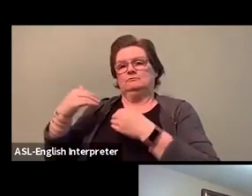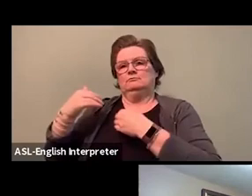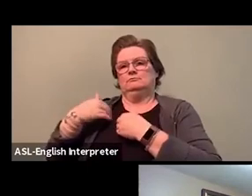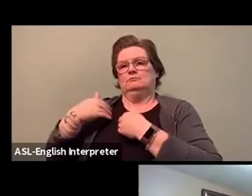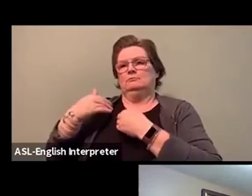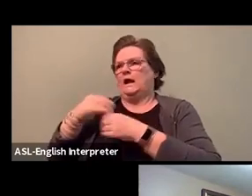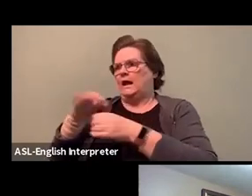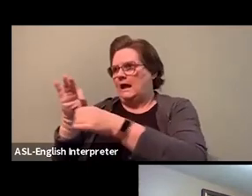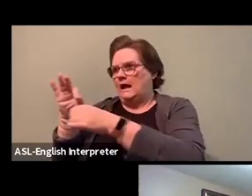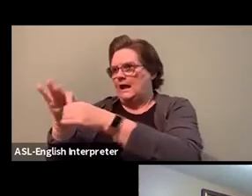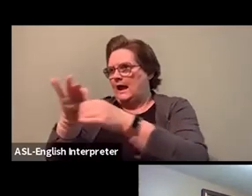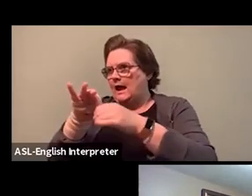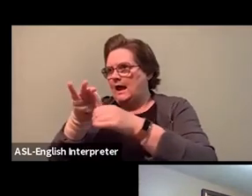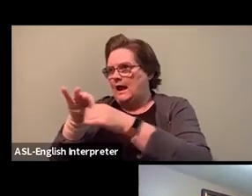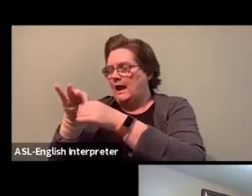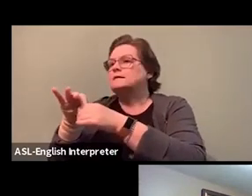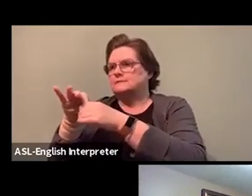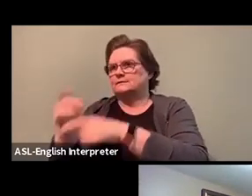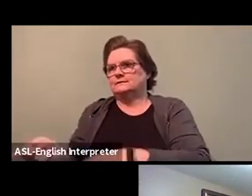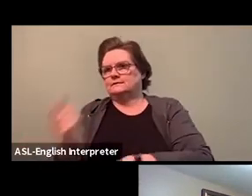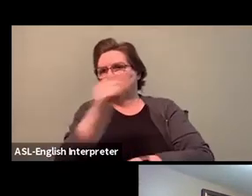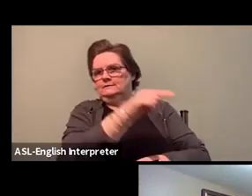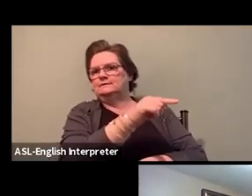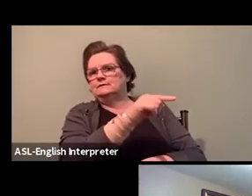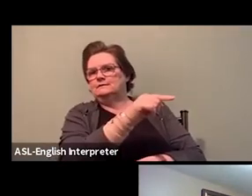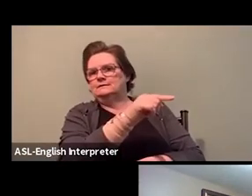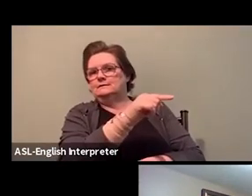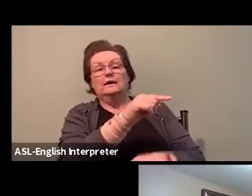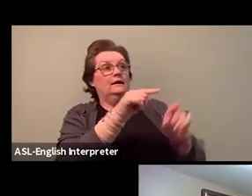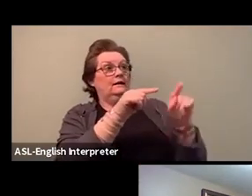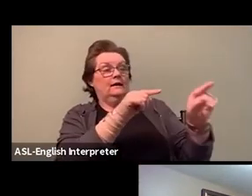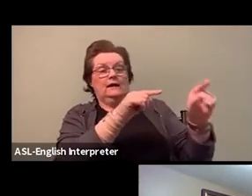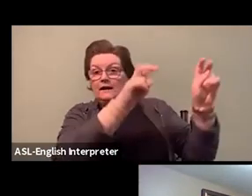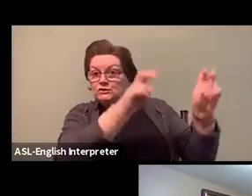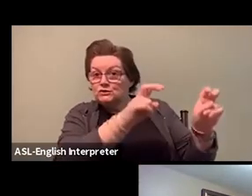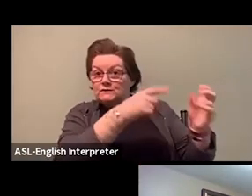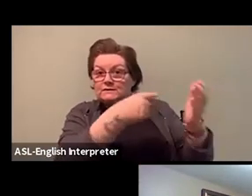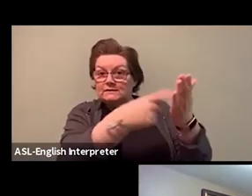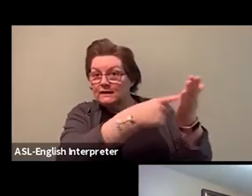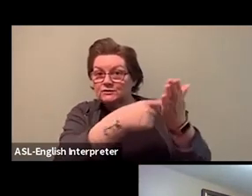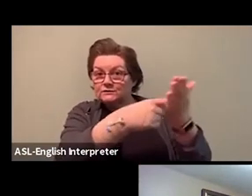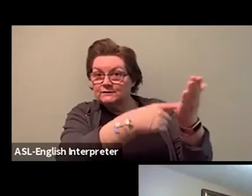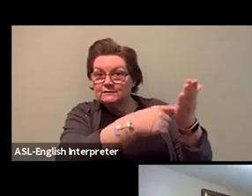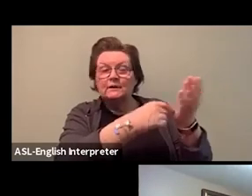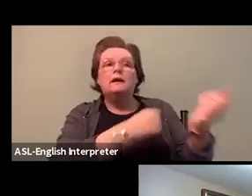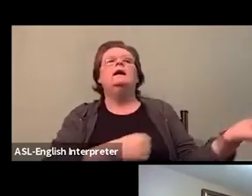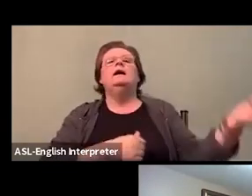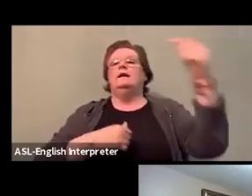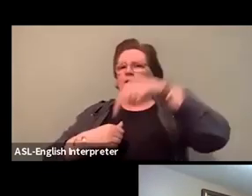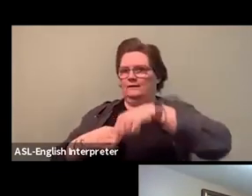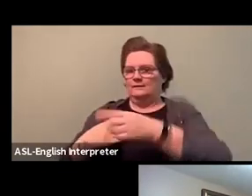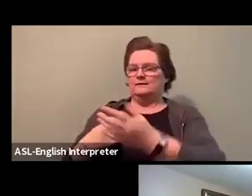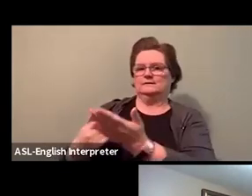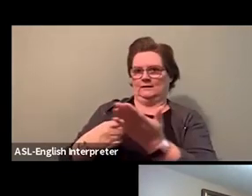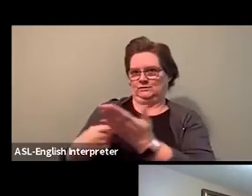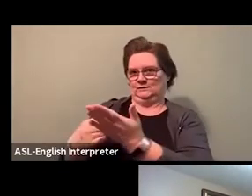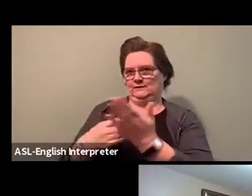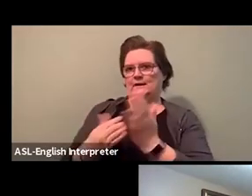we bring back to our union equity committee, because the more heads and voices and ears and eyes you have working together,